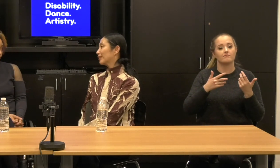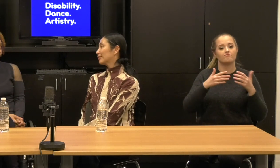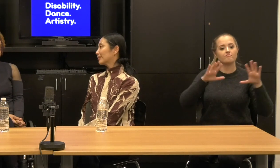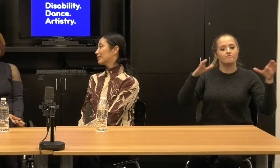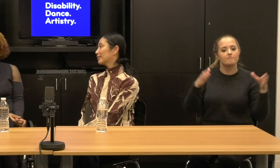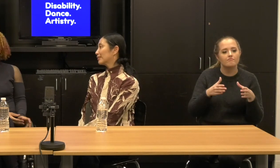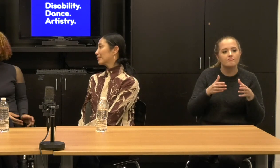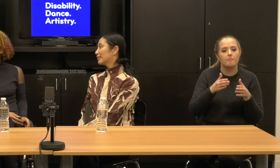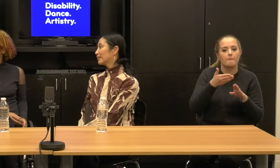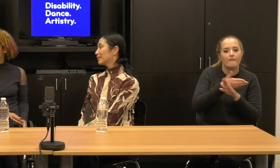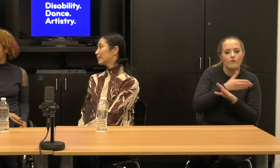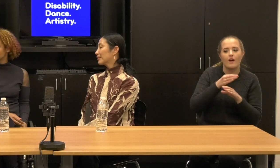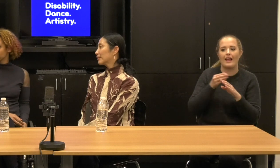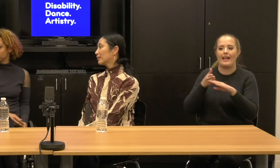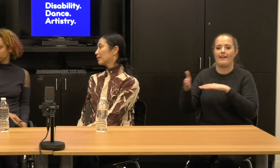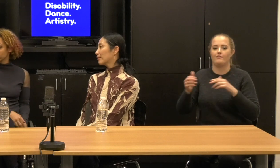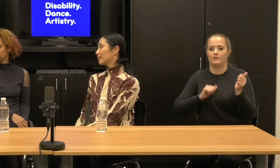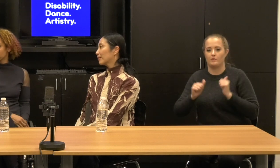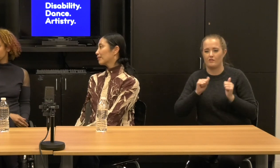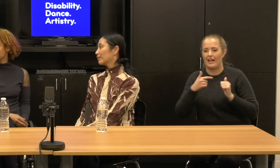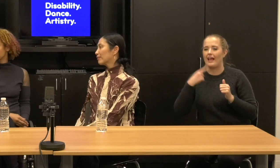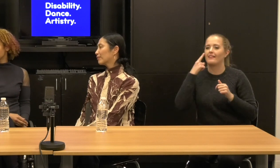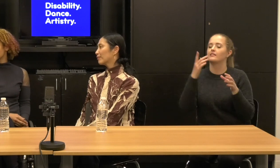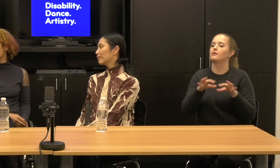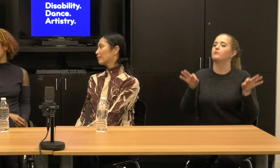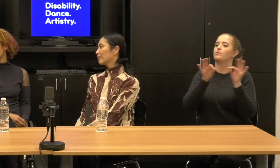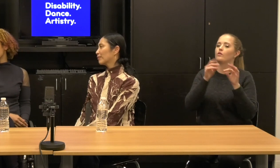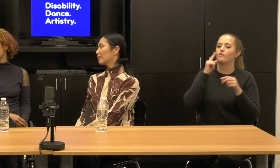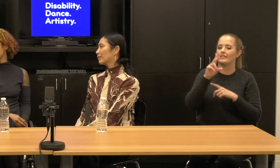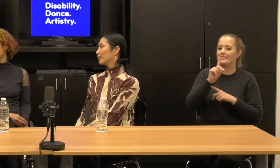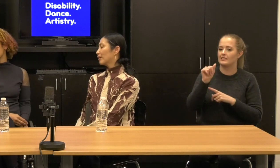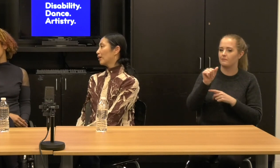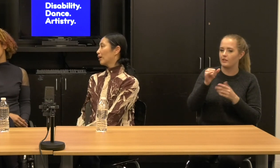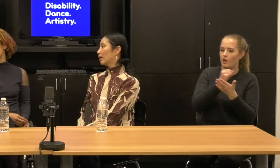I think also for the disability arts community that is spread out throughout the country